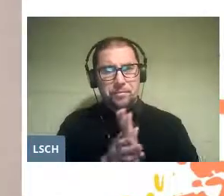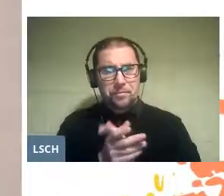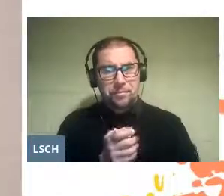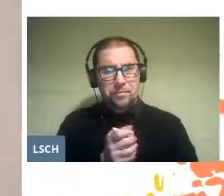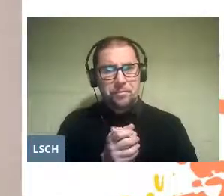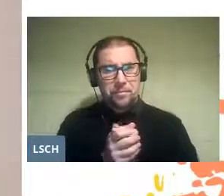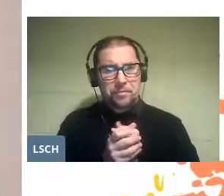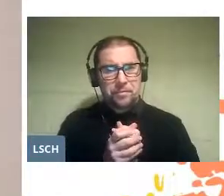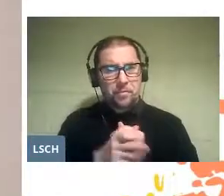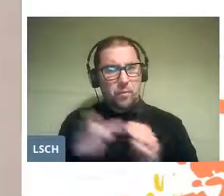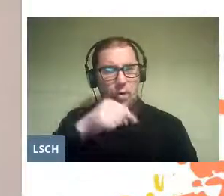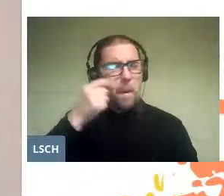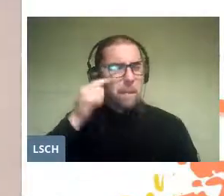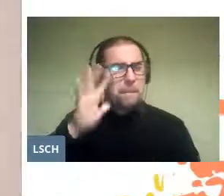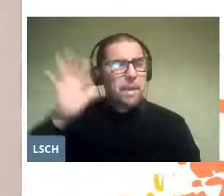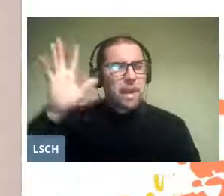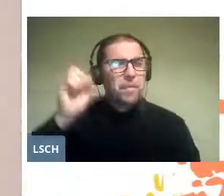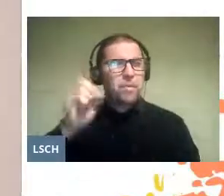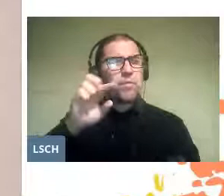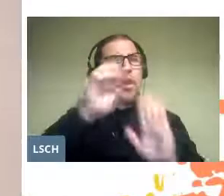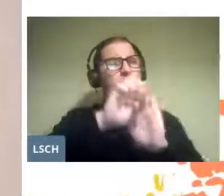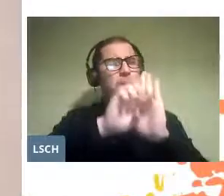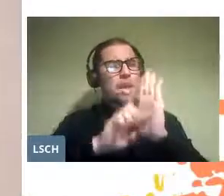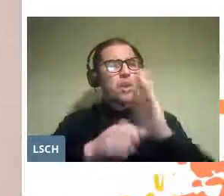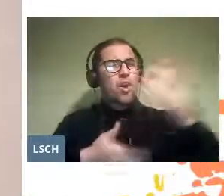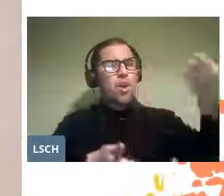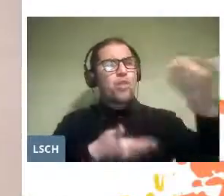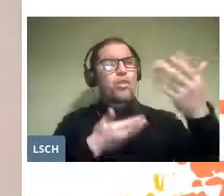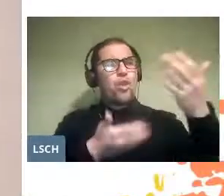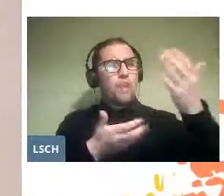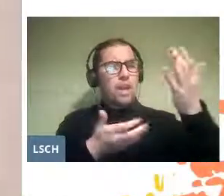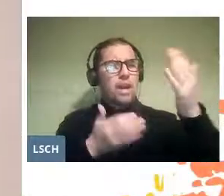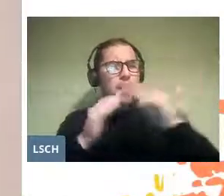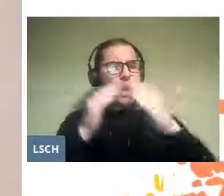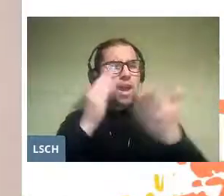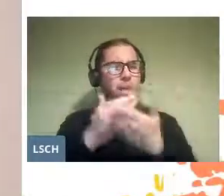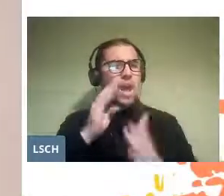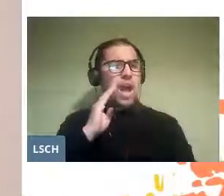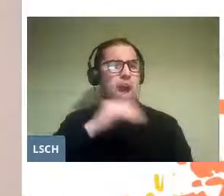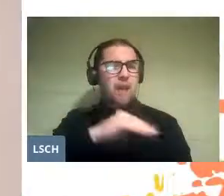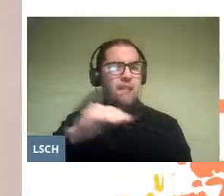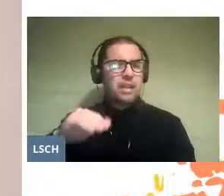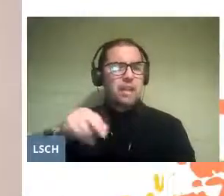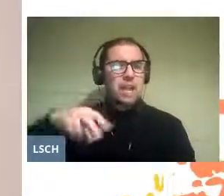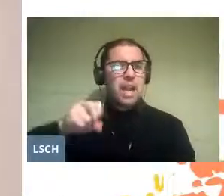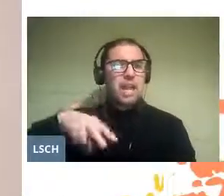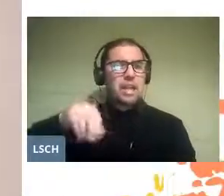Imagine an opera project for the Nanihue elementary school in San Ramón.